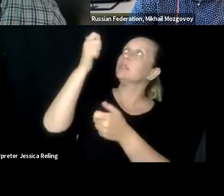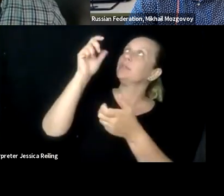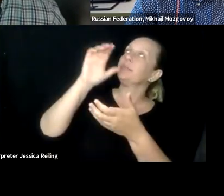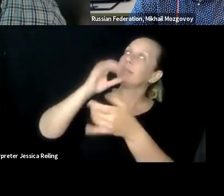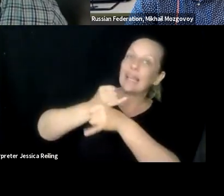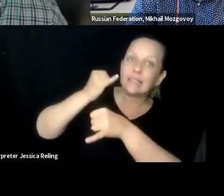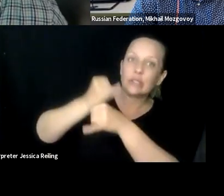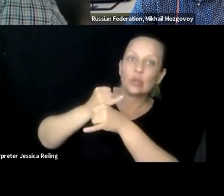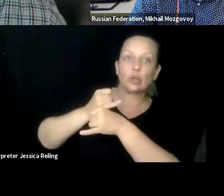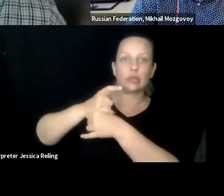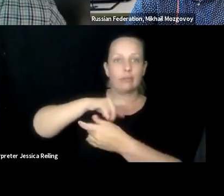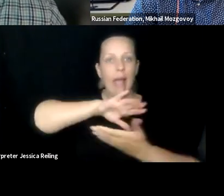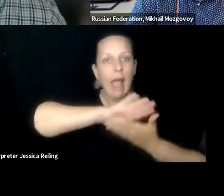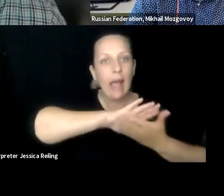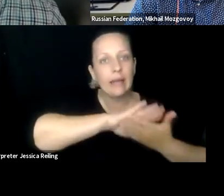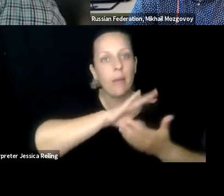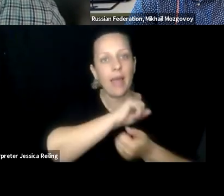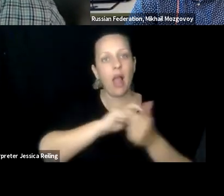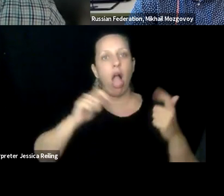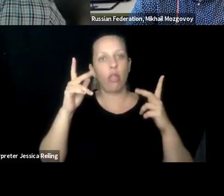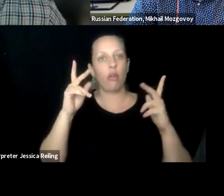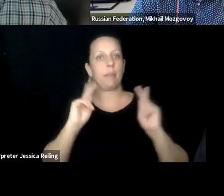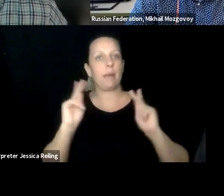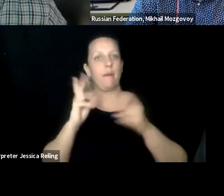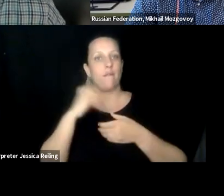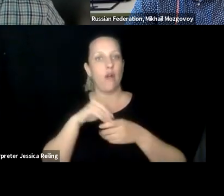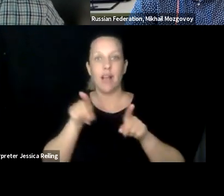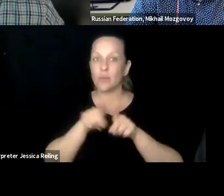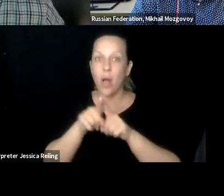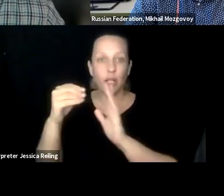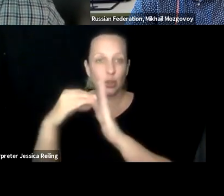So training and support from the